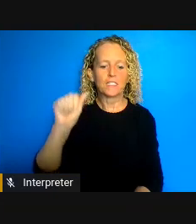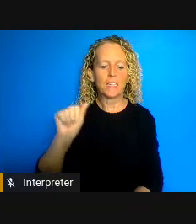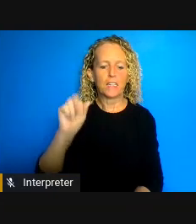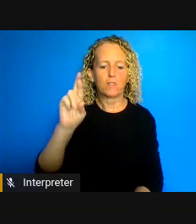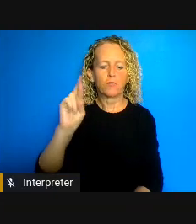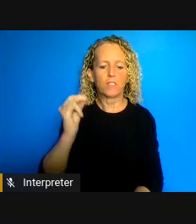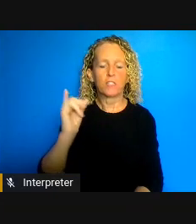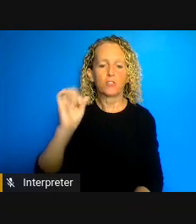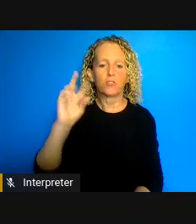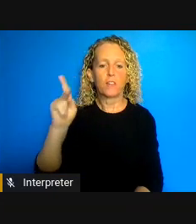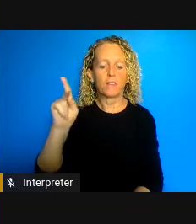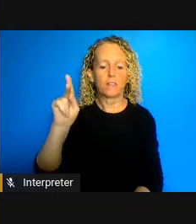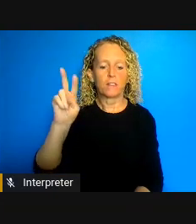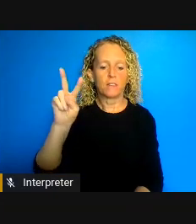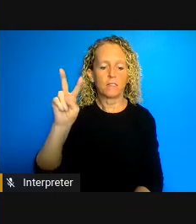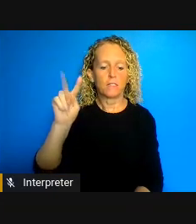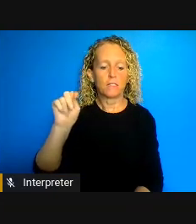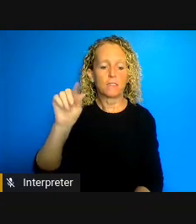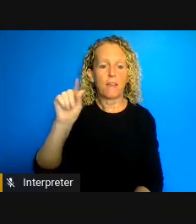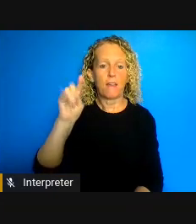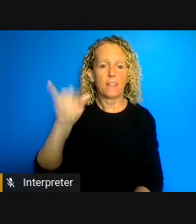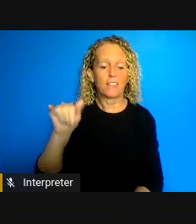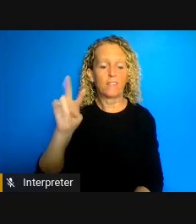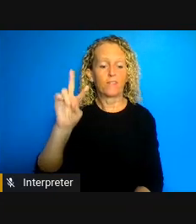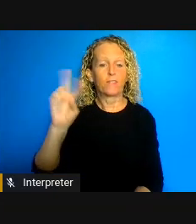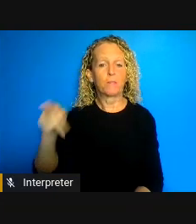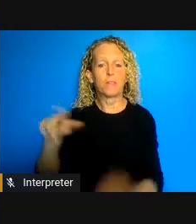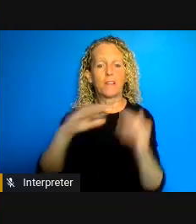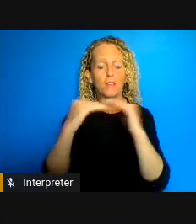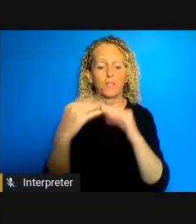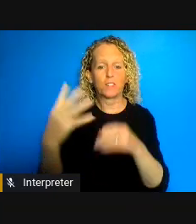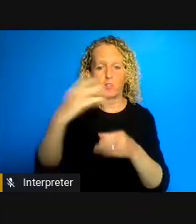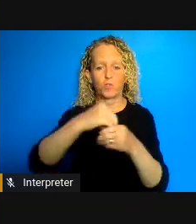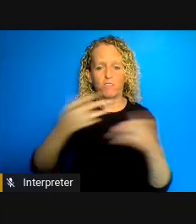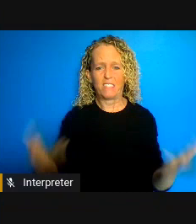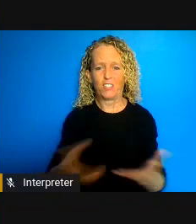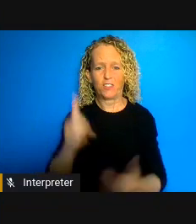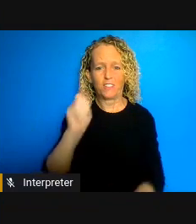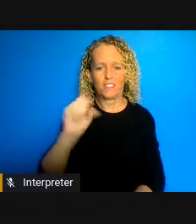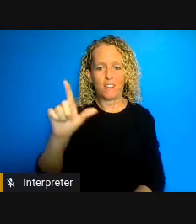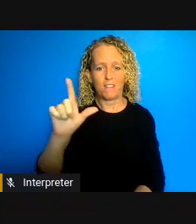inclusion at Dalhousie University. I'm pleased to welcome you to Dalhousie